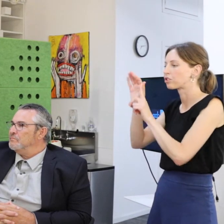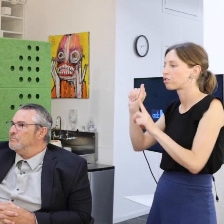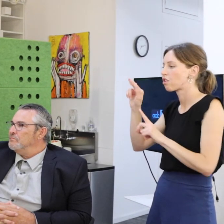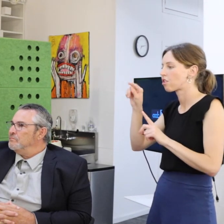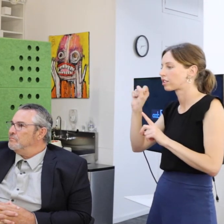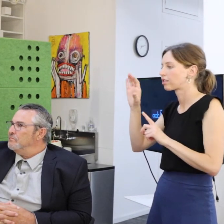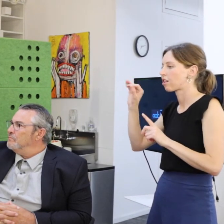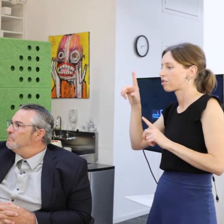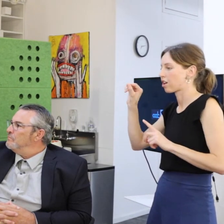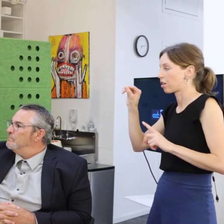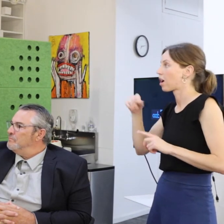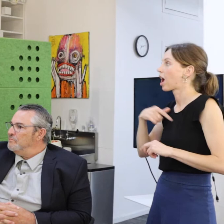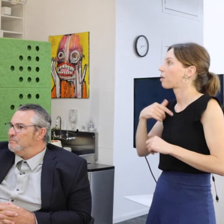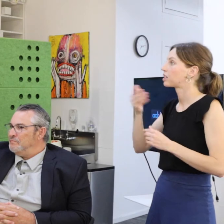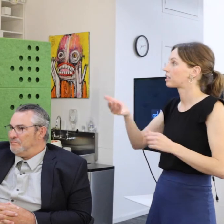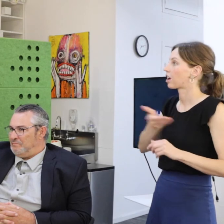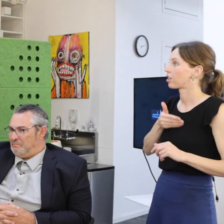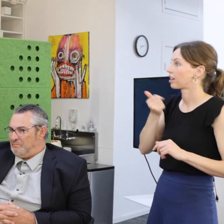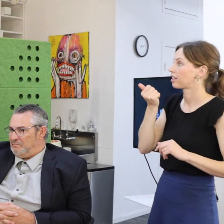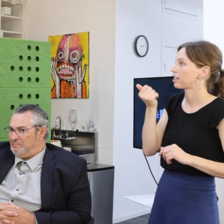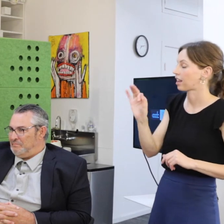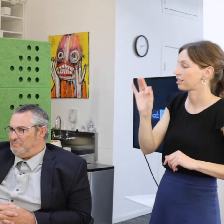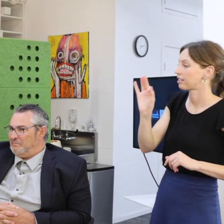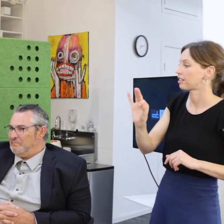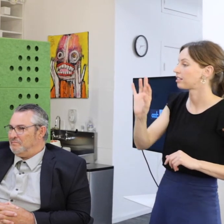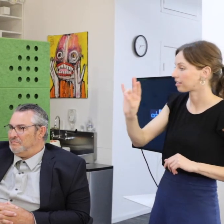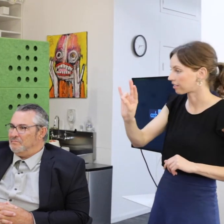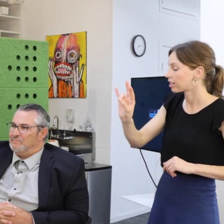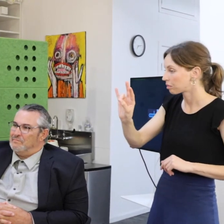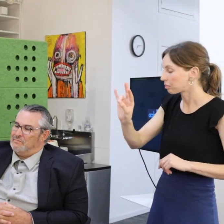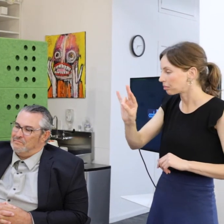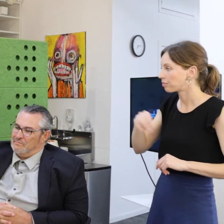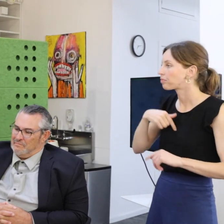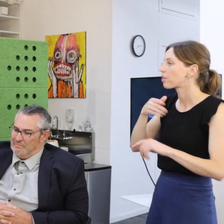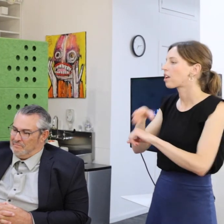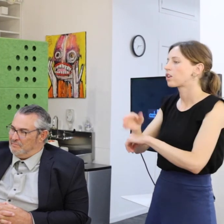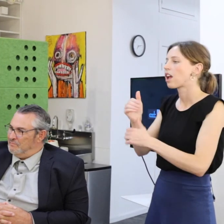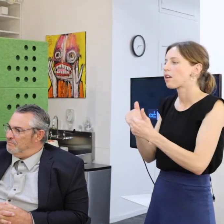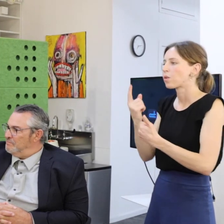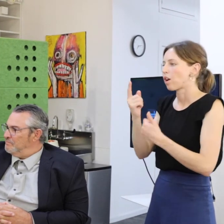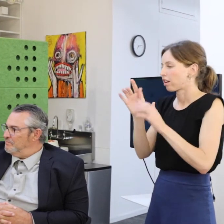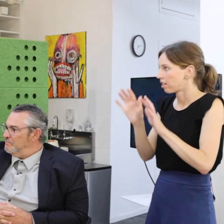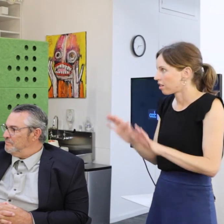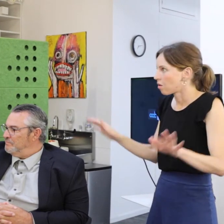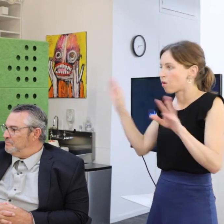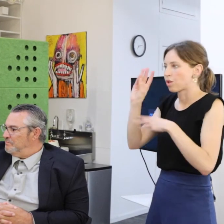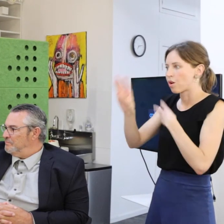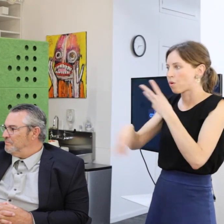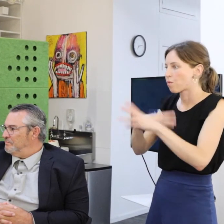I was actually hired in 1997. Right after everyone in the entire world was freaking out